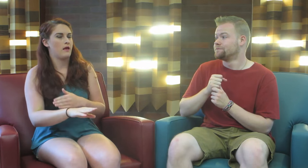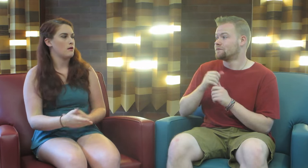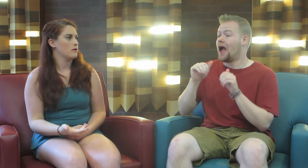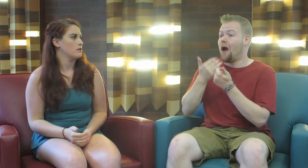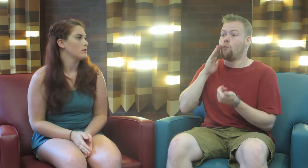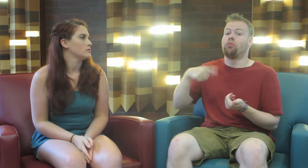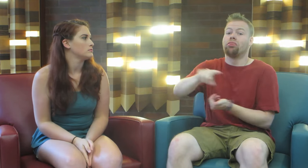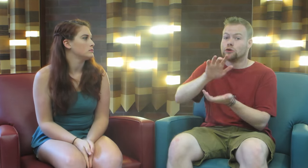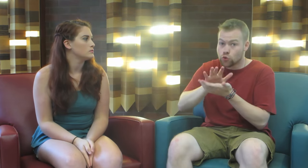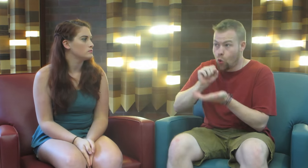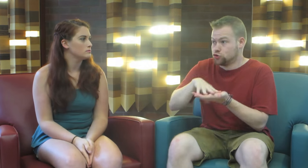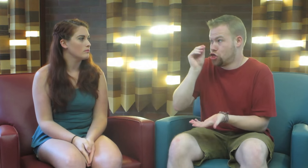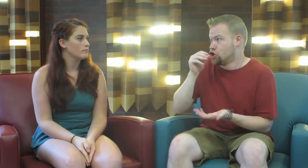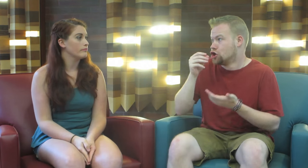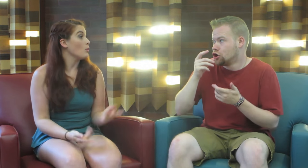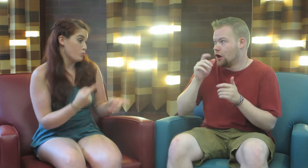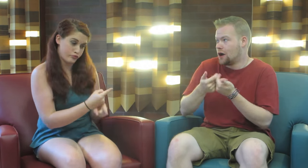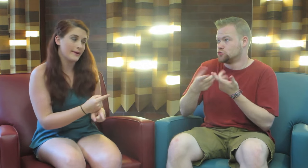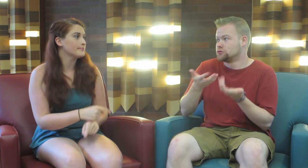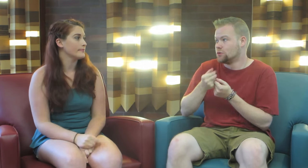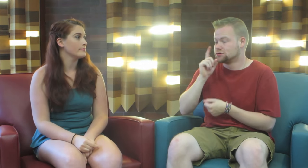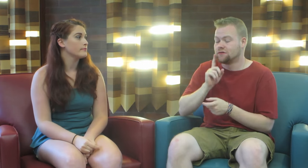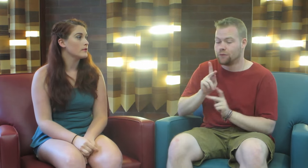R: How will the schools learn how to deal with deaf people?